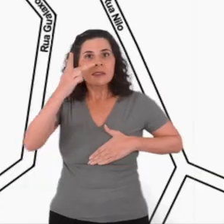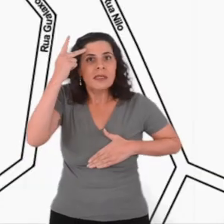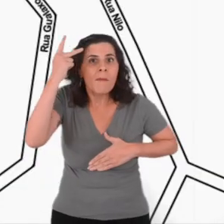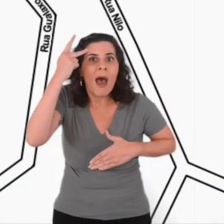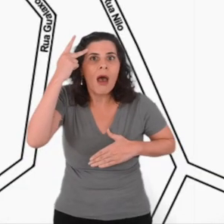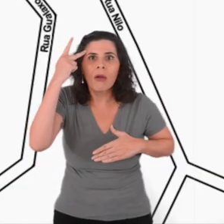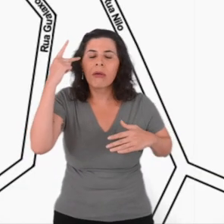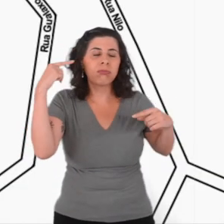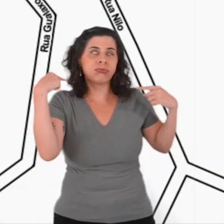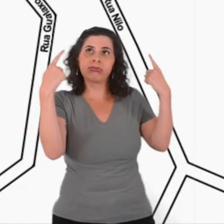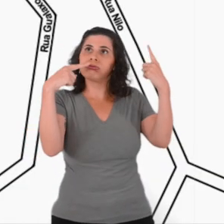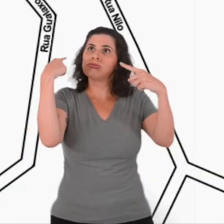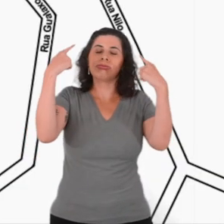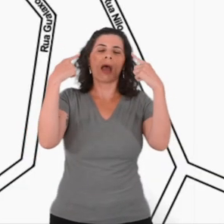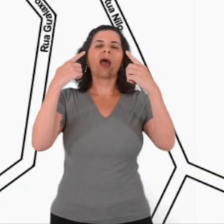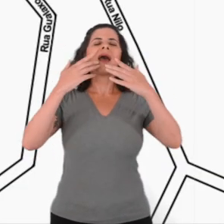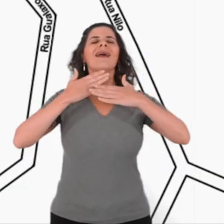I'm really enjoying the experience.